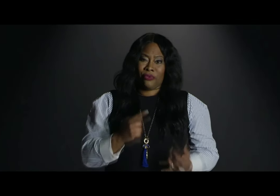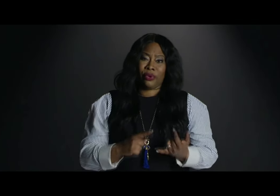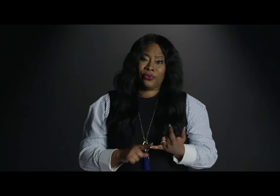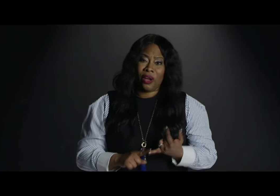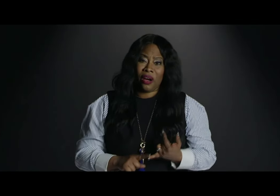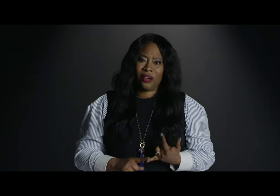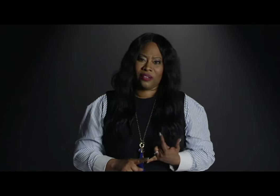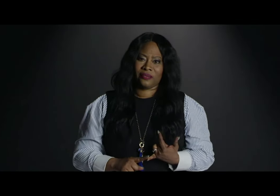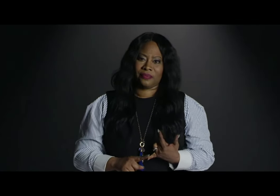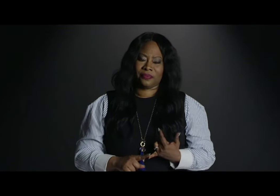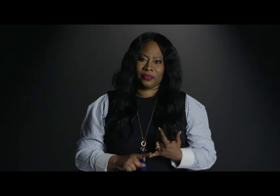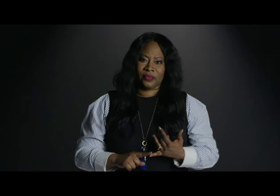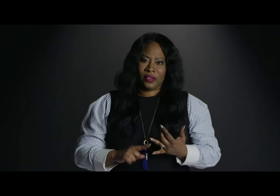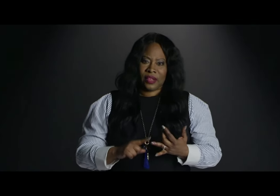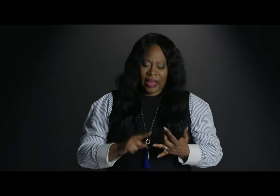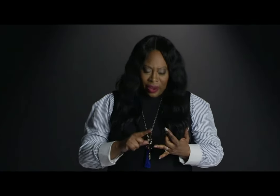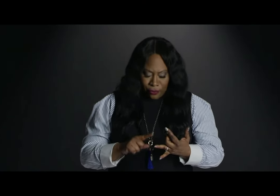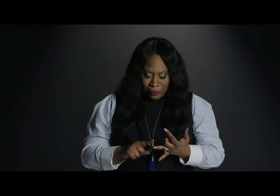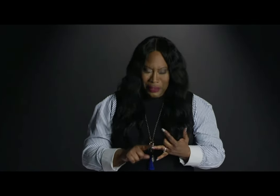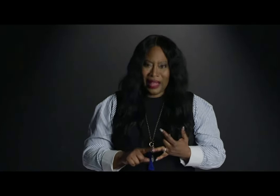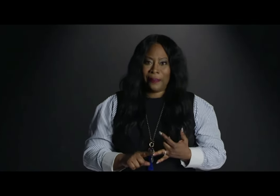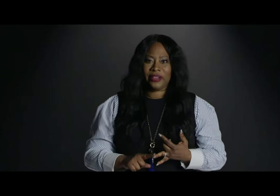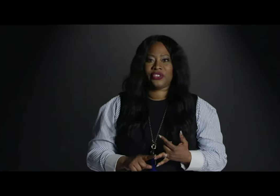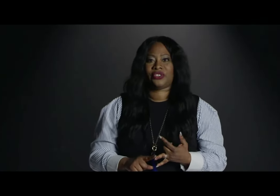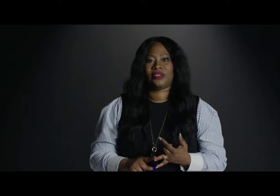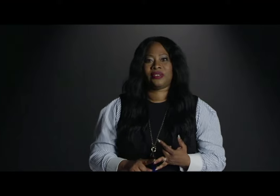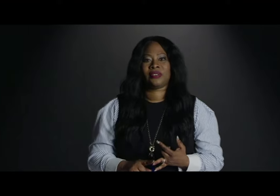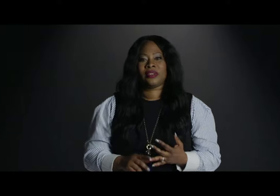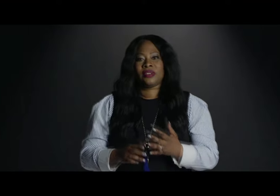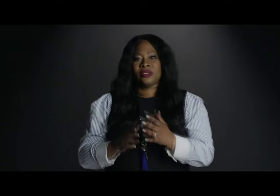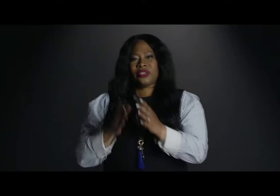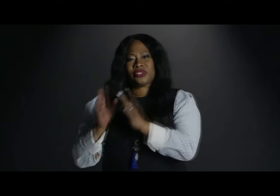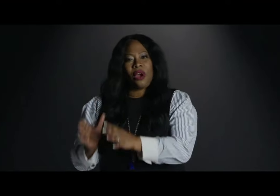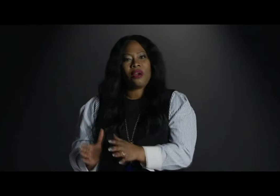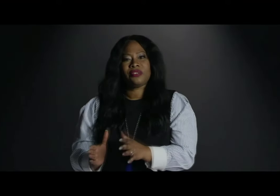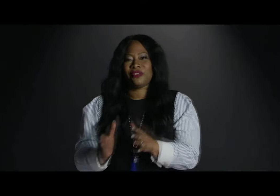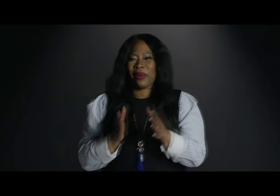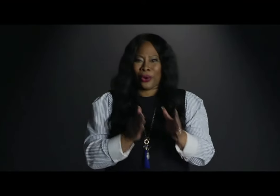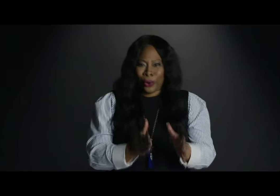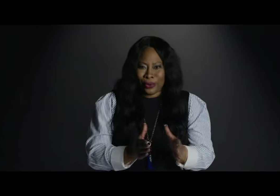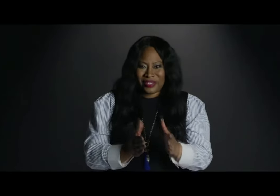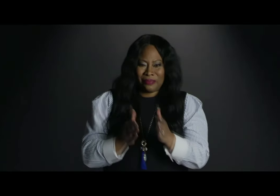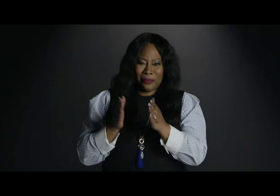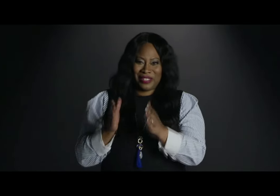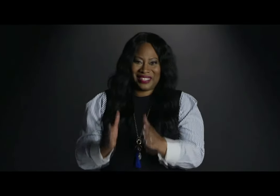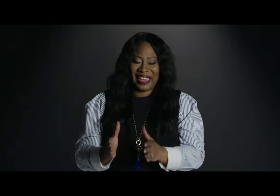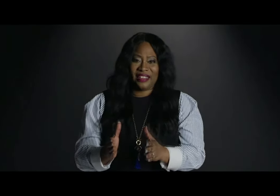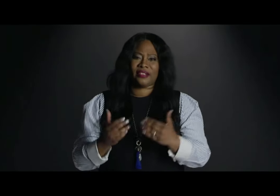Every flaw, every blemish, the scars of my hurts and my mistakes,